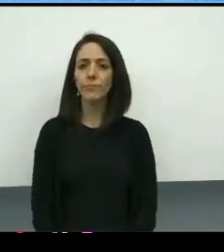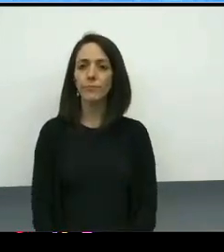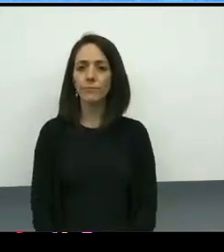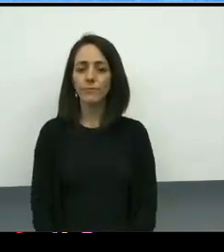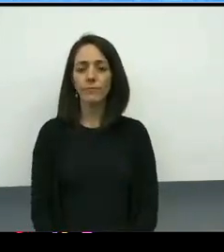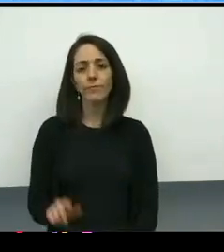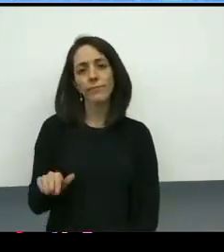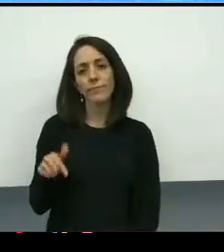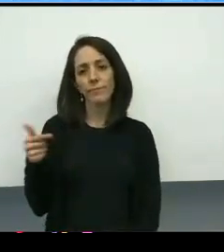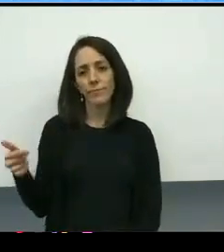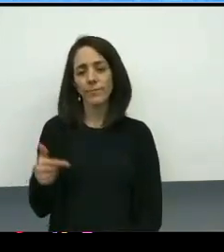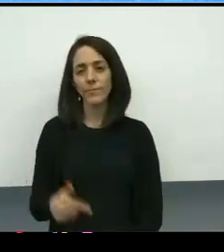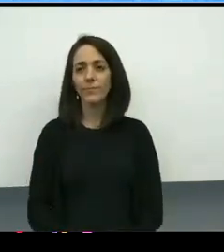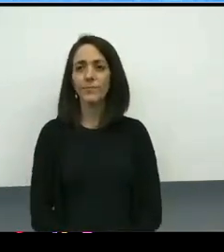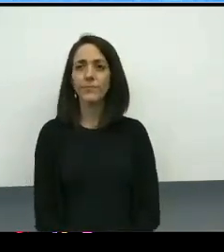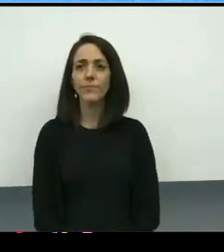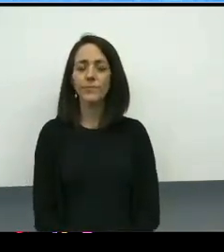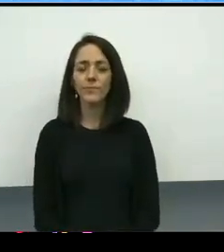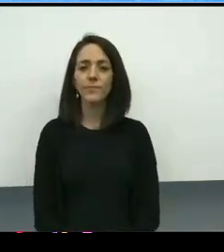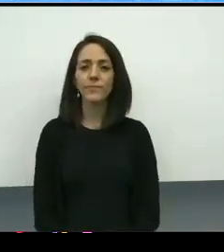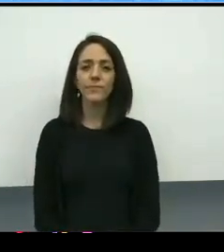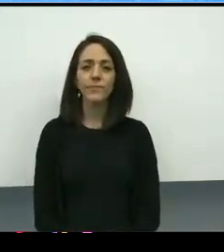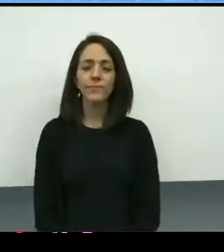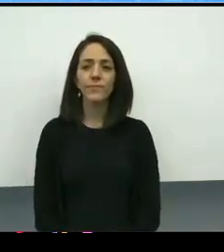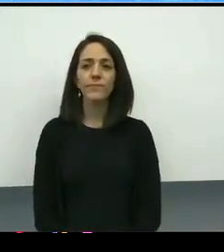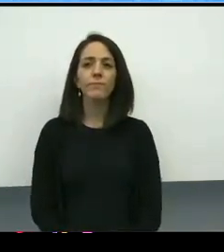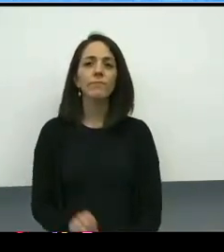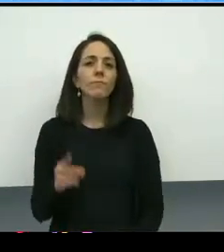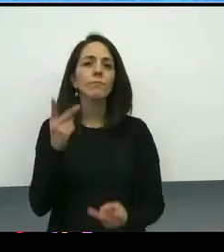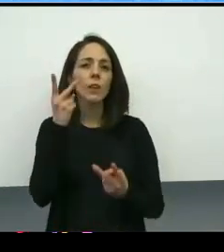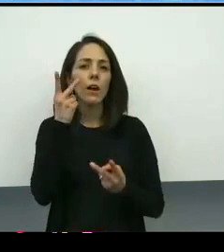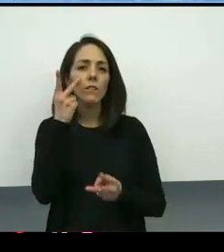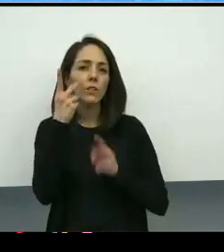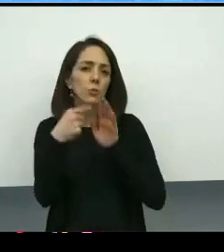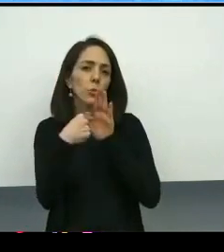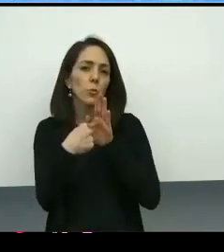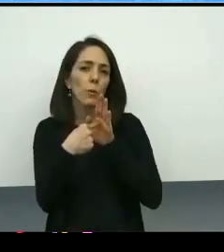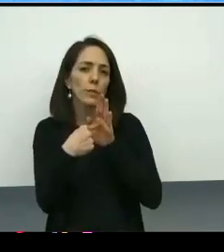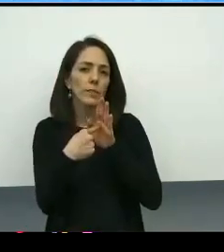Thank you. This slide is just a visual representation of the work.